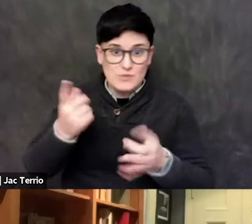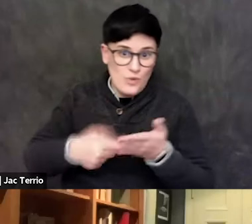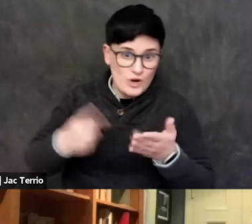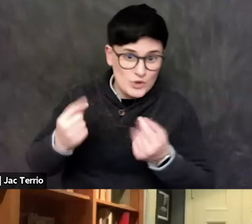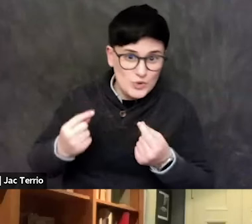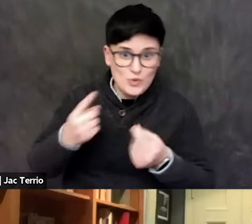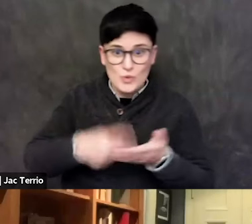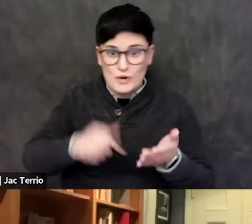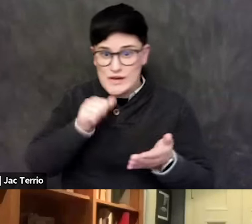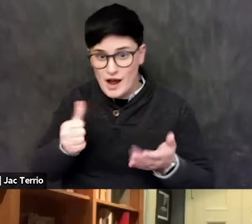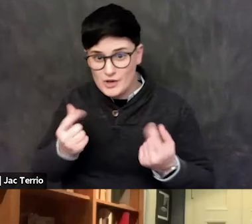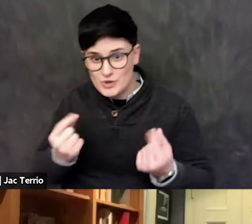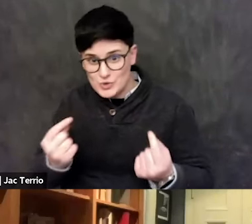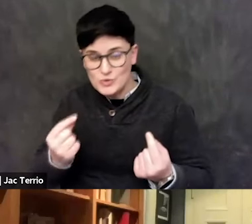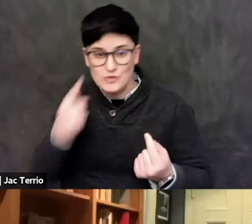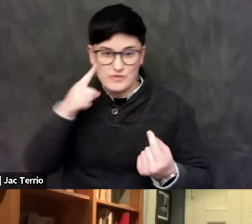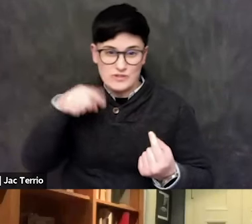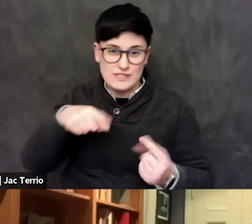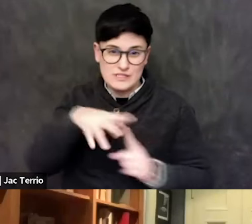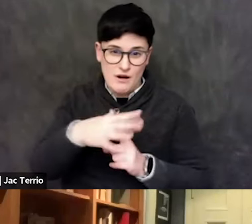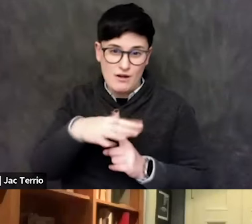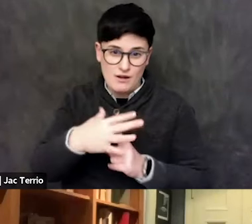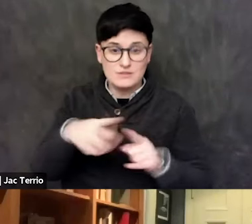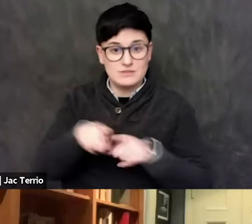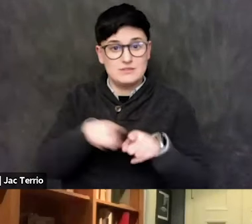You know, as a human being, I'm concerned about,